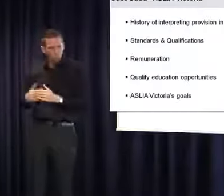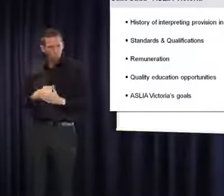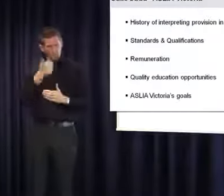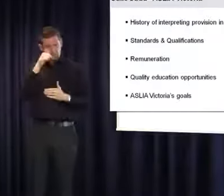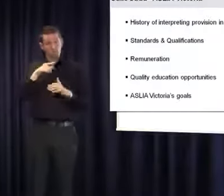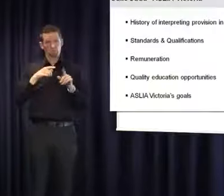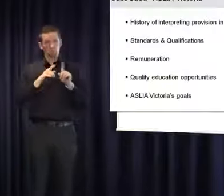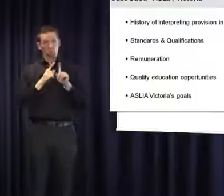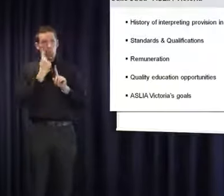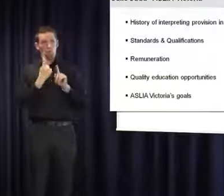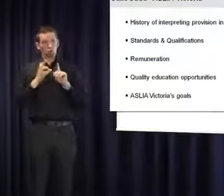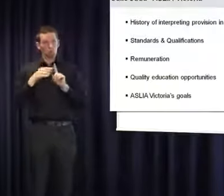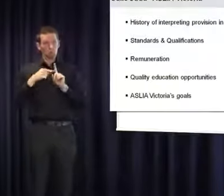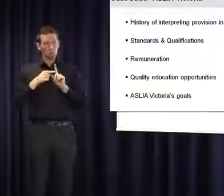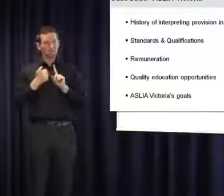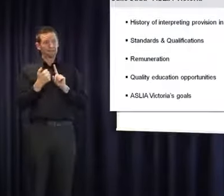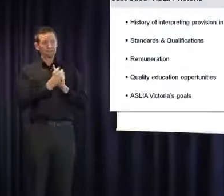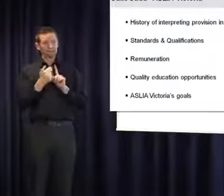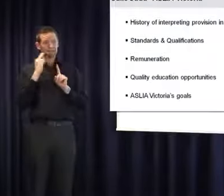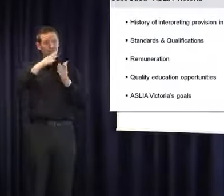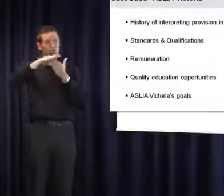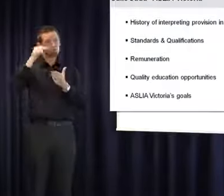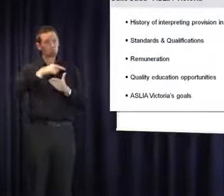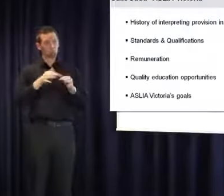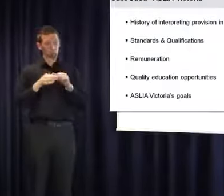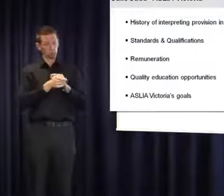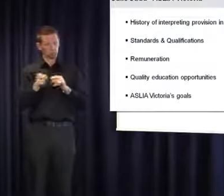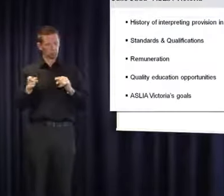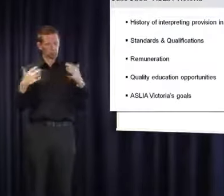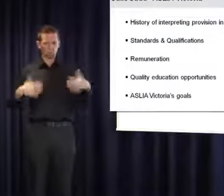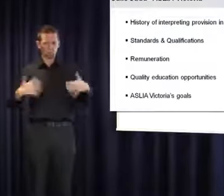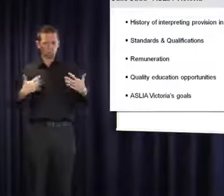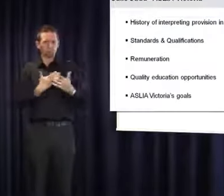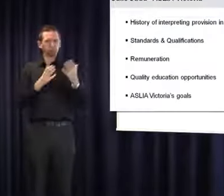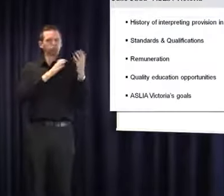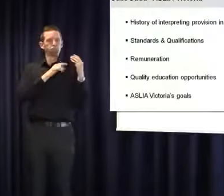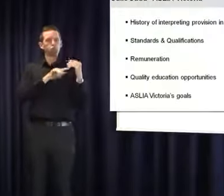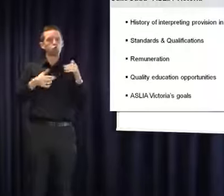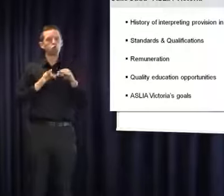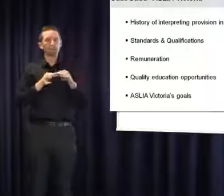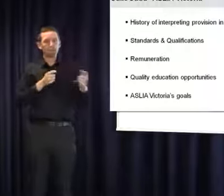six deaf students places even more limitations on interpreters who cannot adequately support